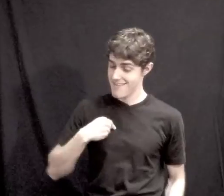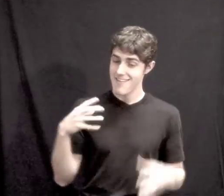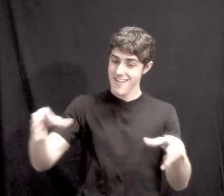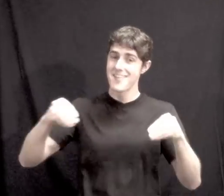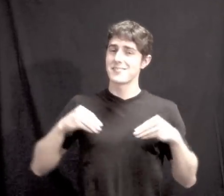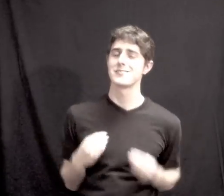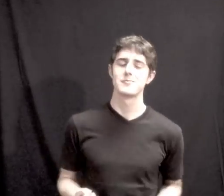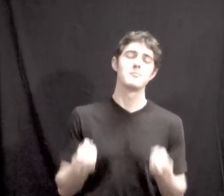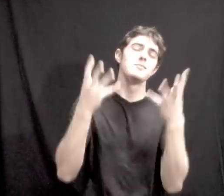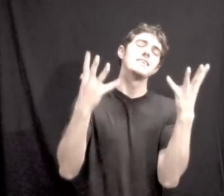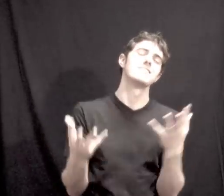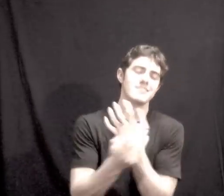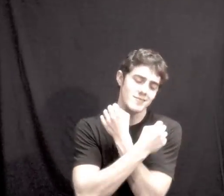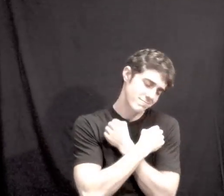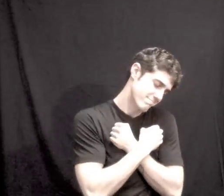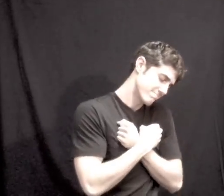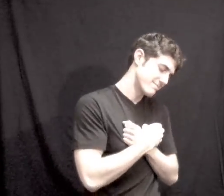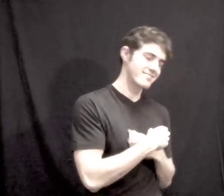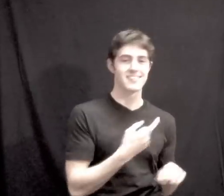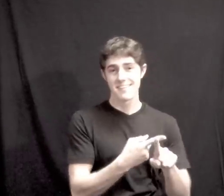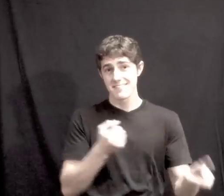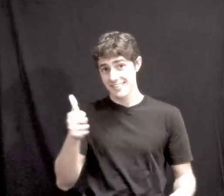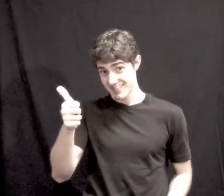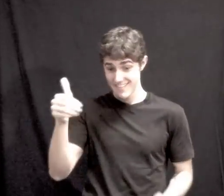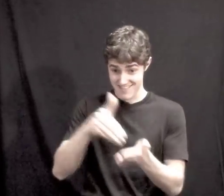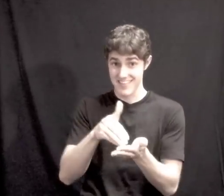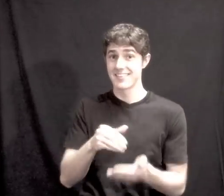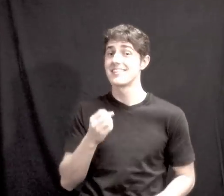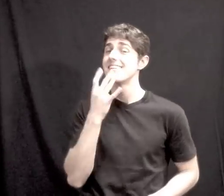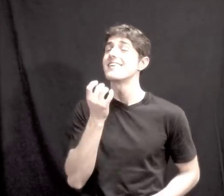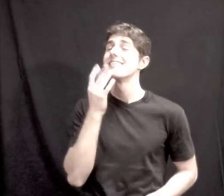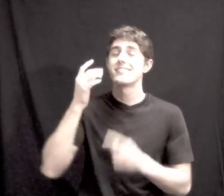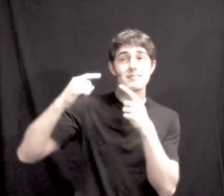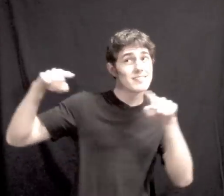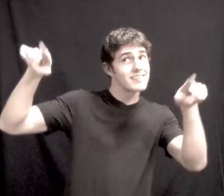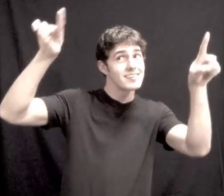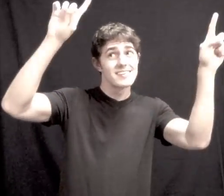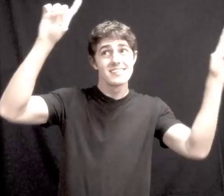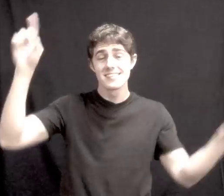'Cause I'd get a thousand hugs I RECEIVE MANY HUG From ten thousand lightning bugs FROM TEN THOUSAND LIGHT FLIES